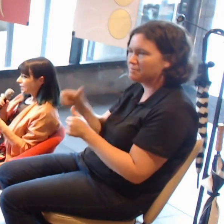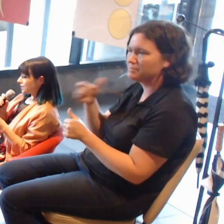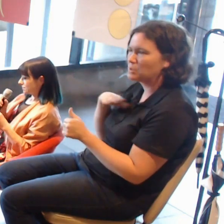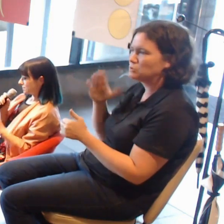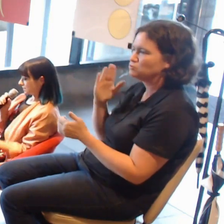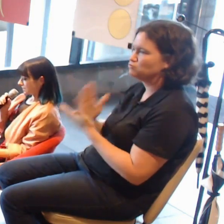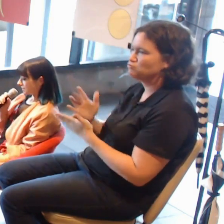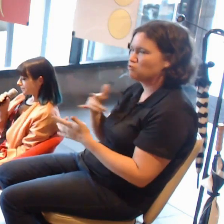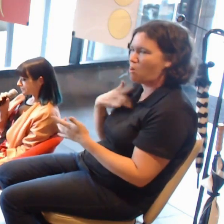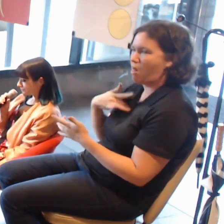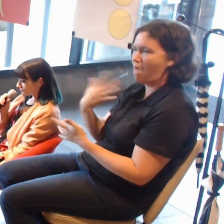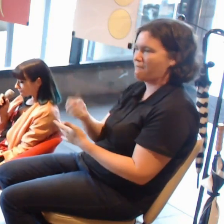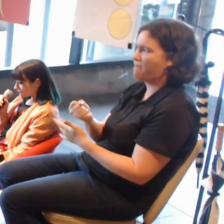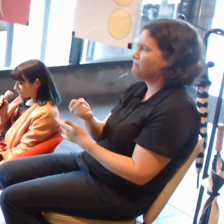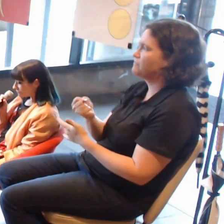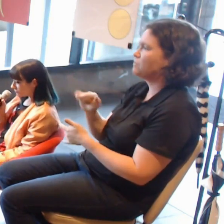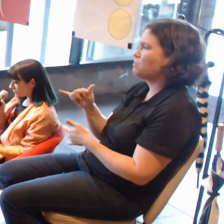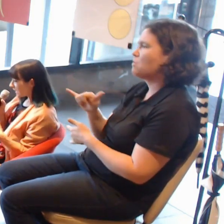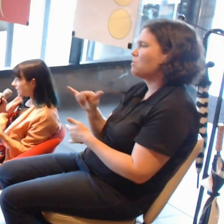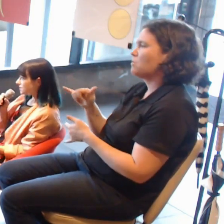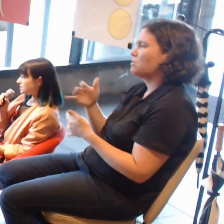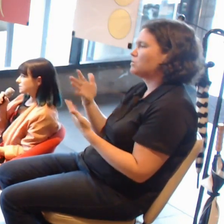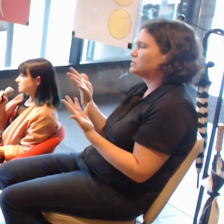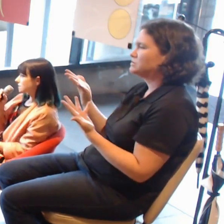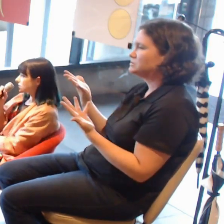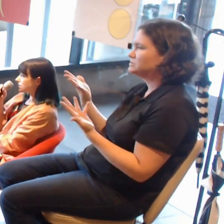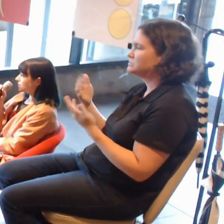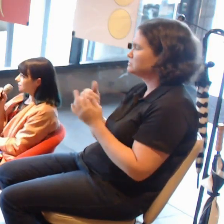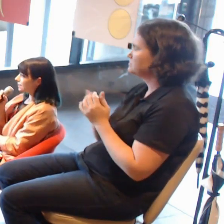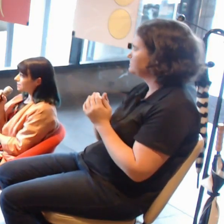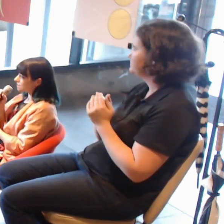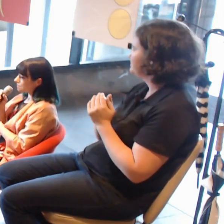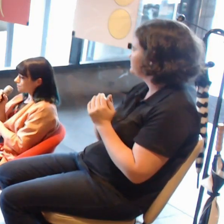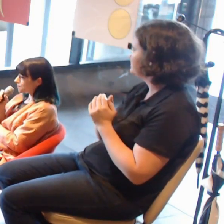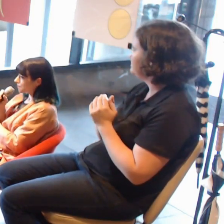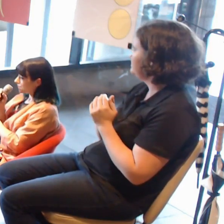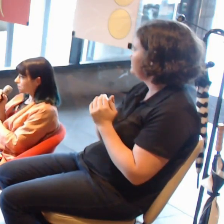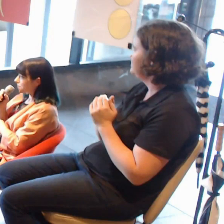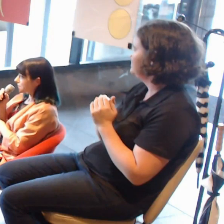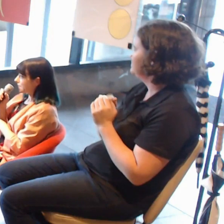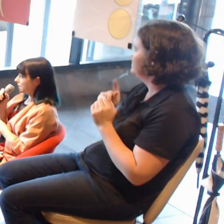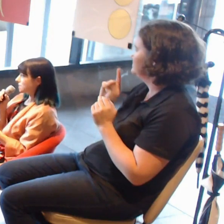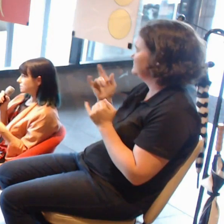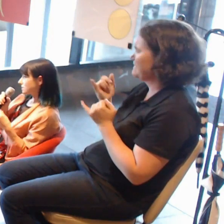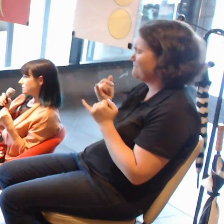It's quite complicated, of course.